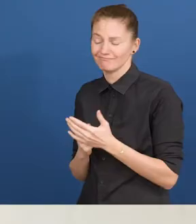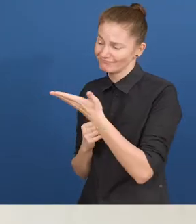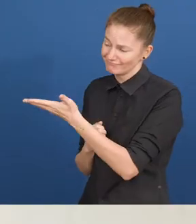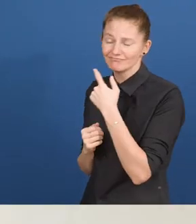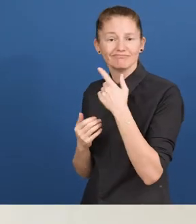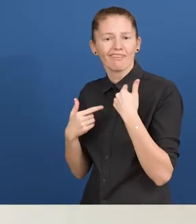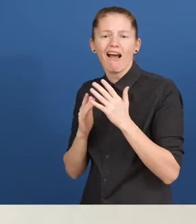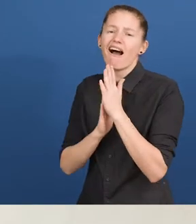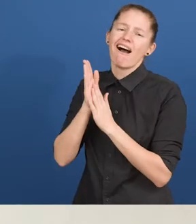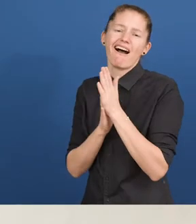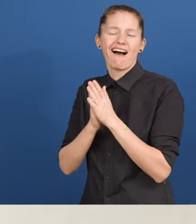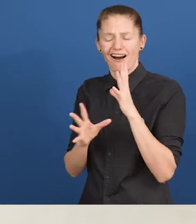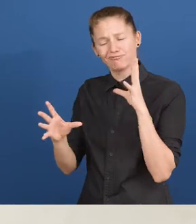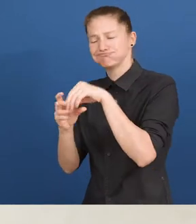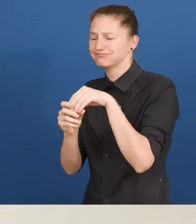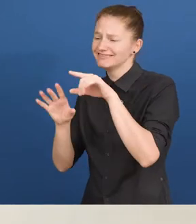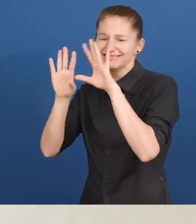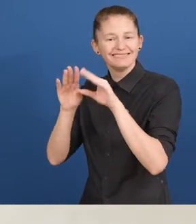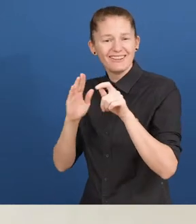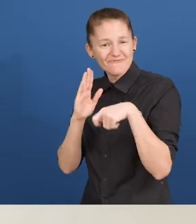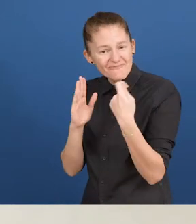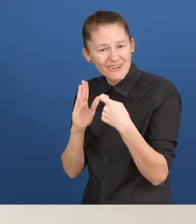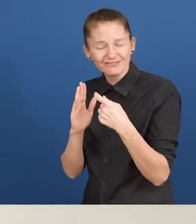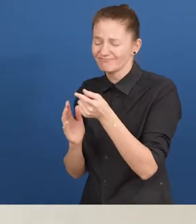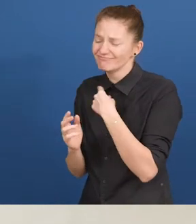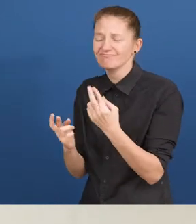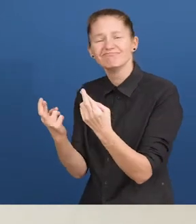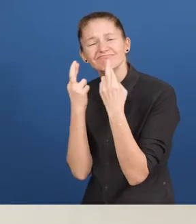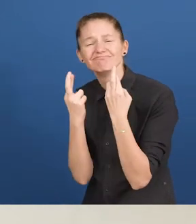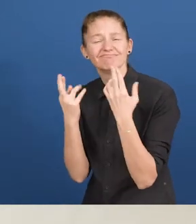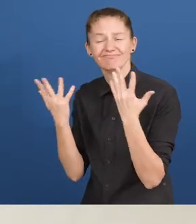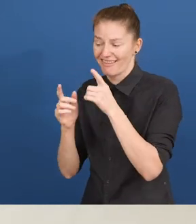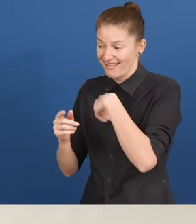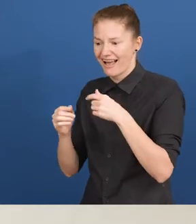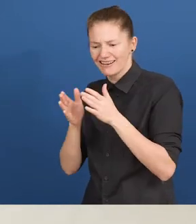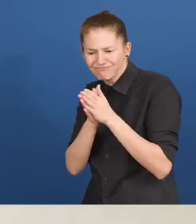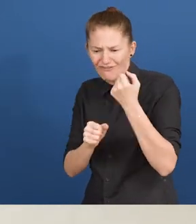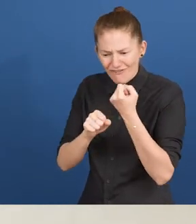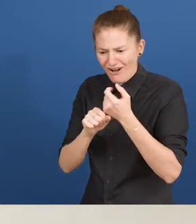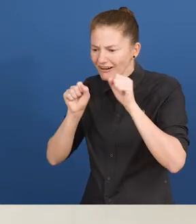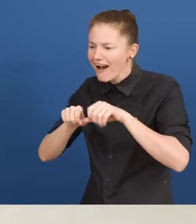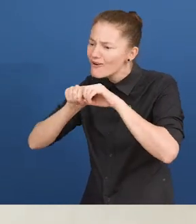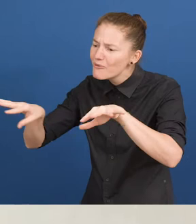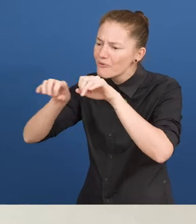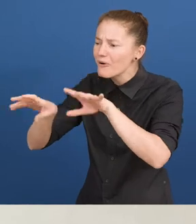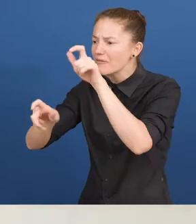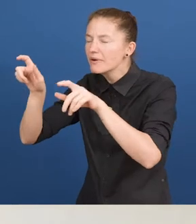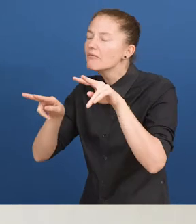Rita Triharyani: "We are excited to be involved in Zero Project as we hope we can spread it and inspire other people to be innovative in